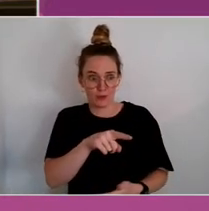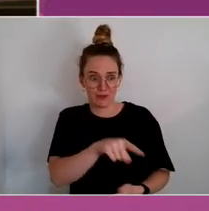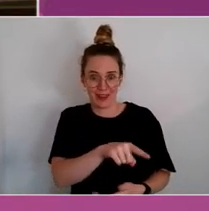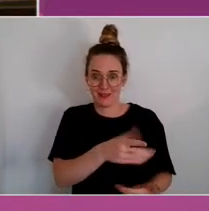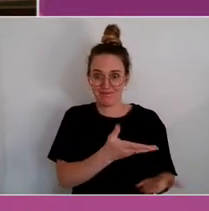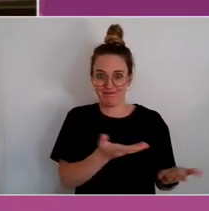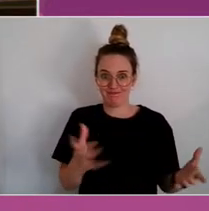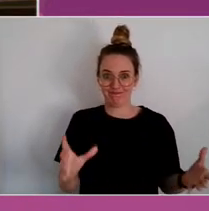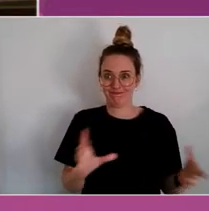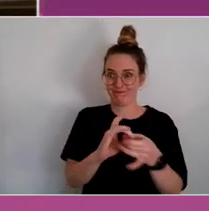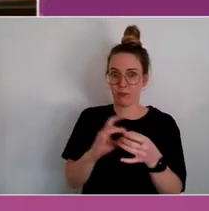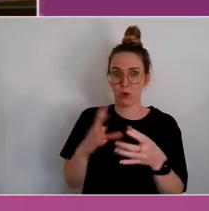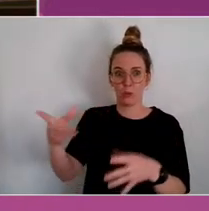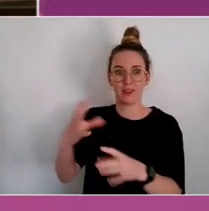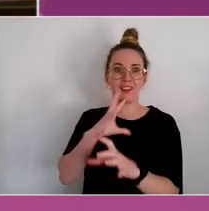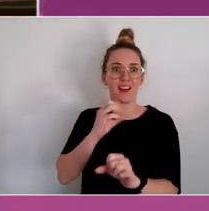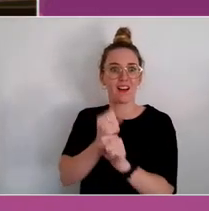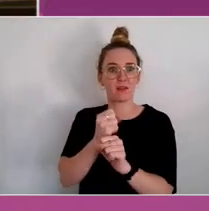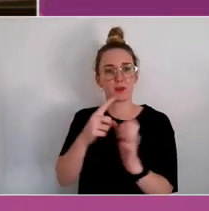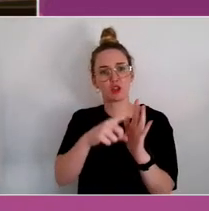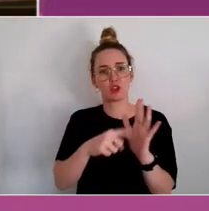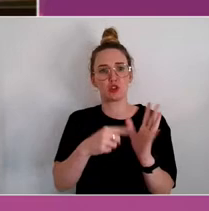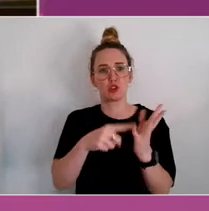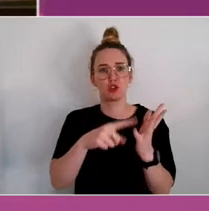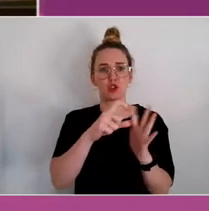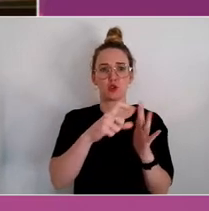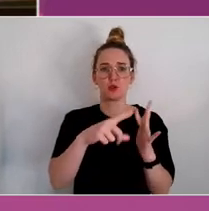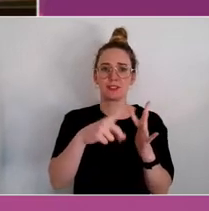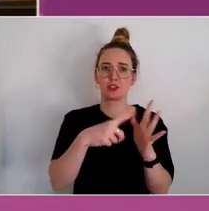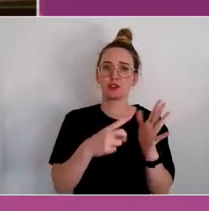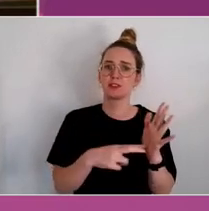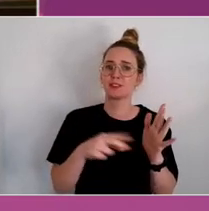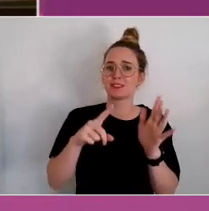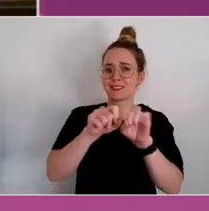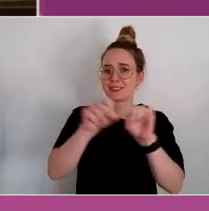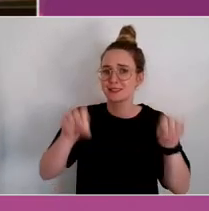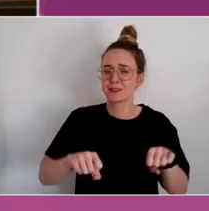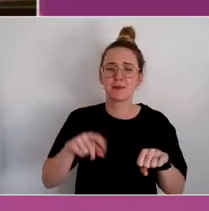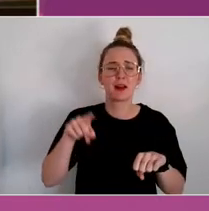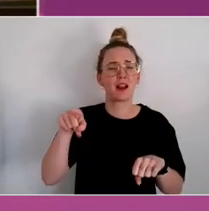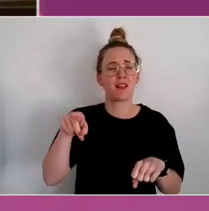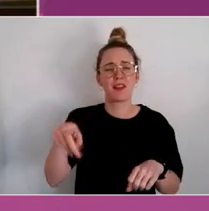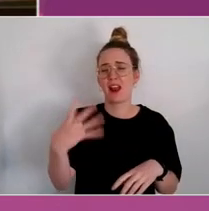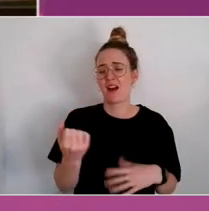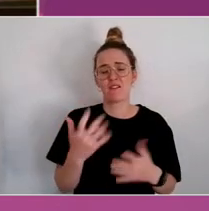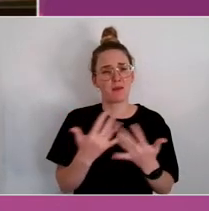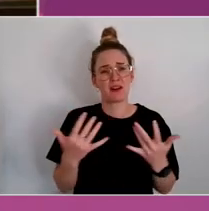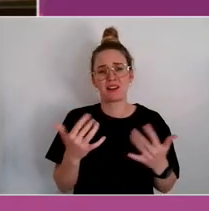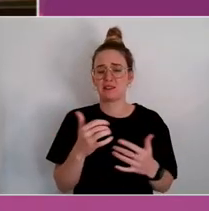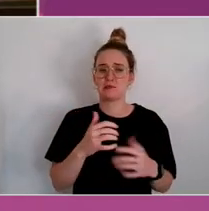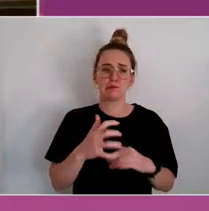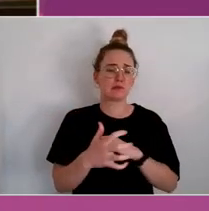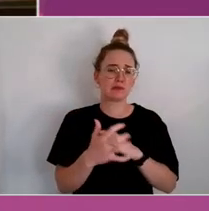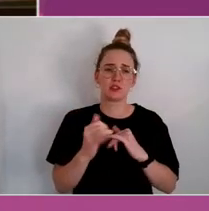Which of course comes with its own poor mental health and social and emotional wellbeing outcomes.